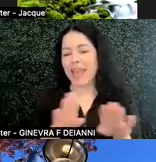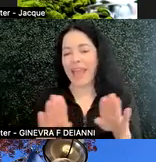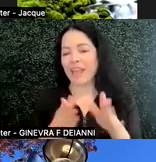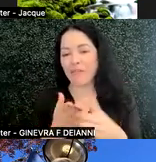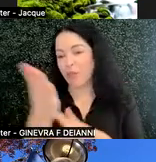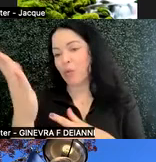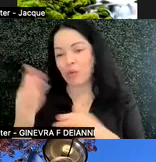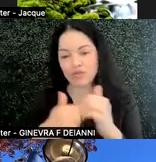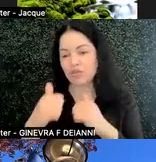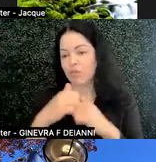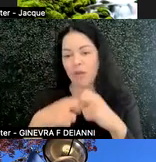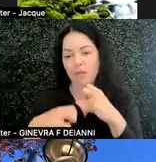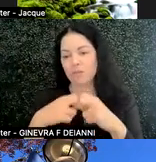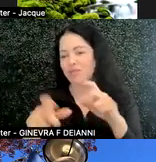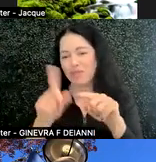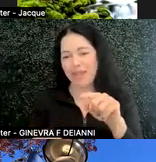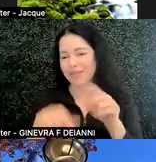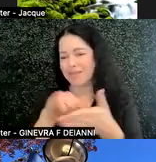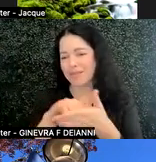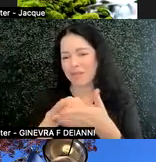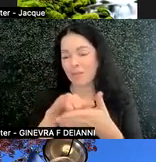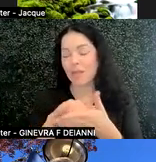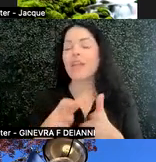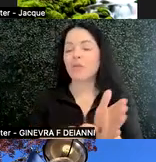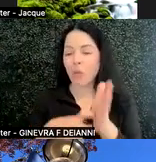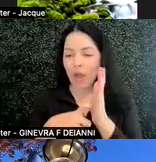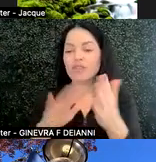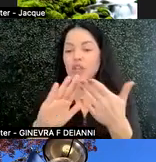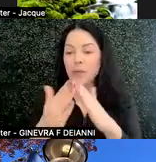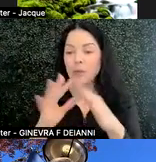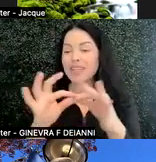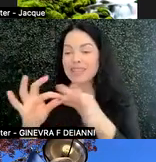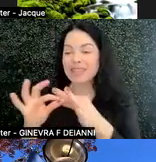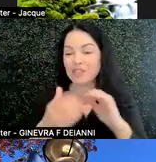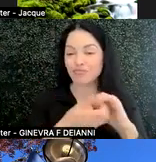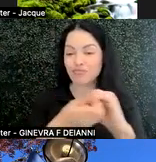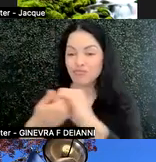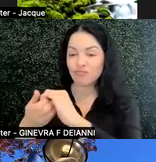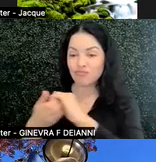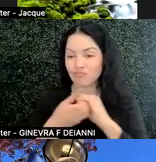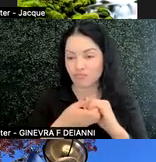It takes being in communion with others